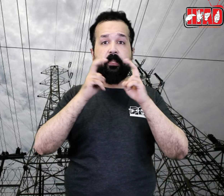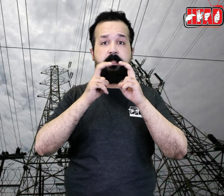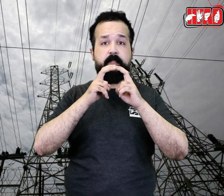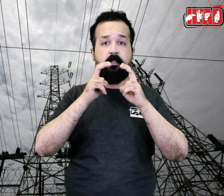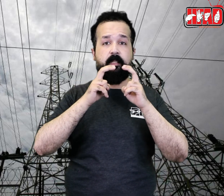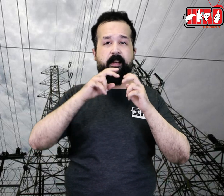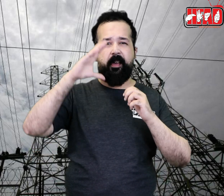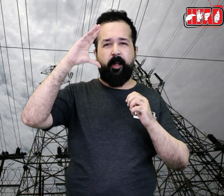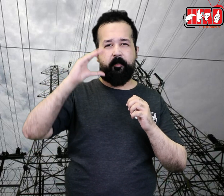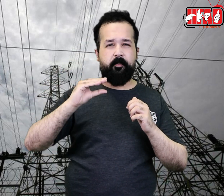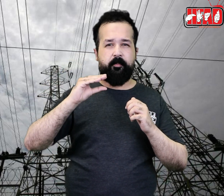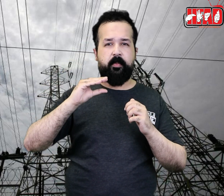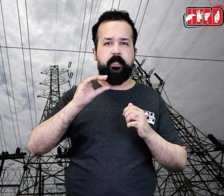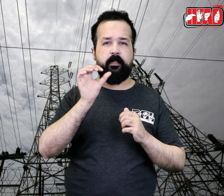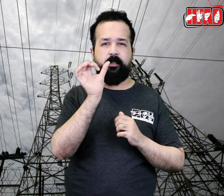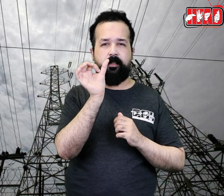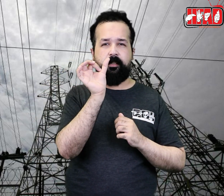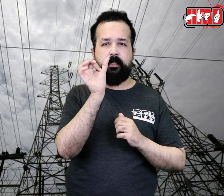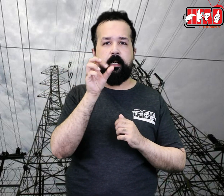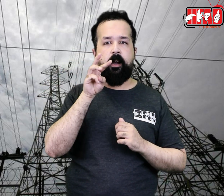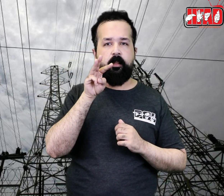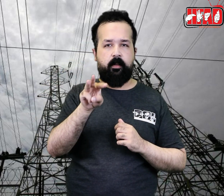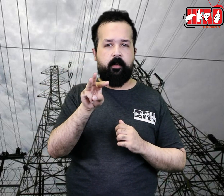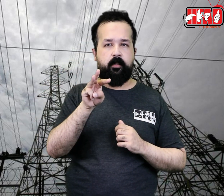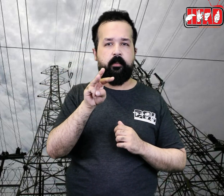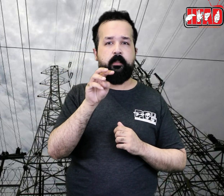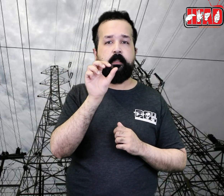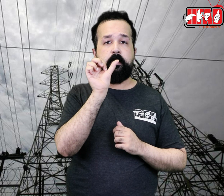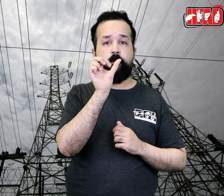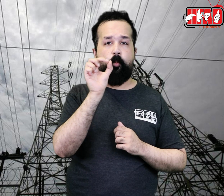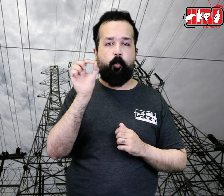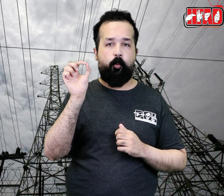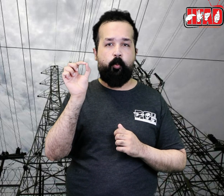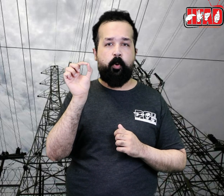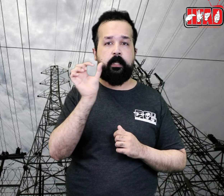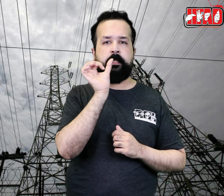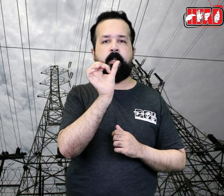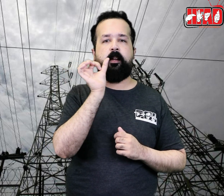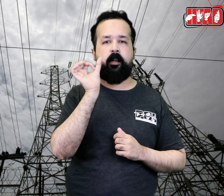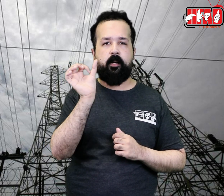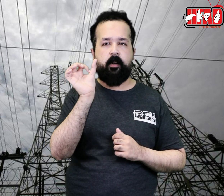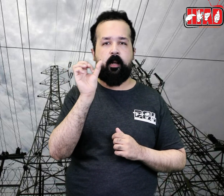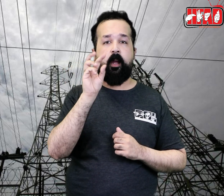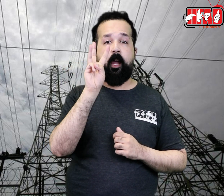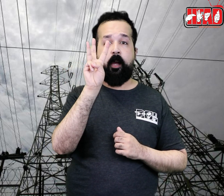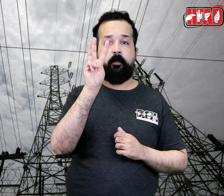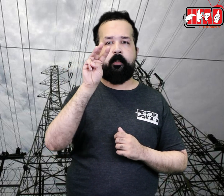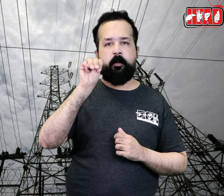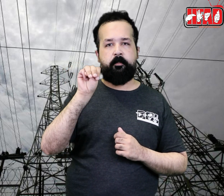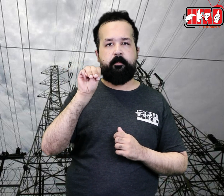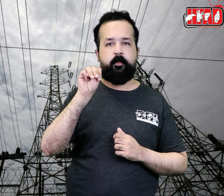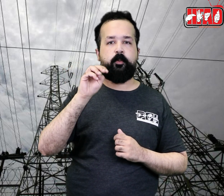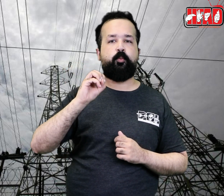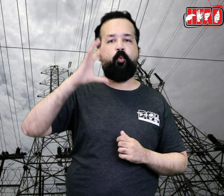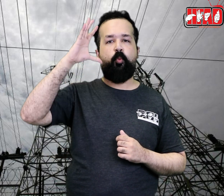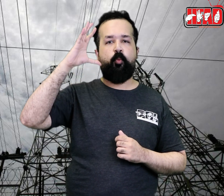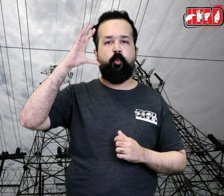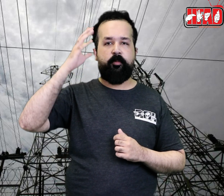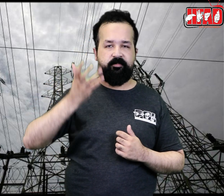The power shortfall is more than 6,666 MW.